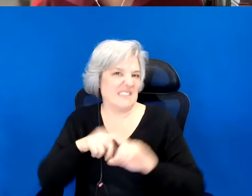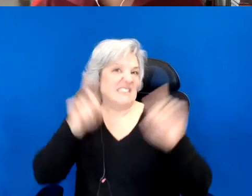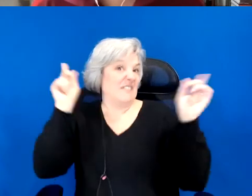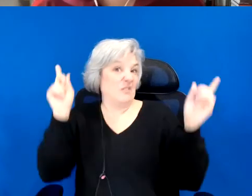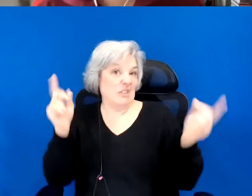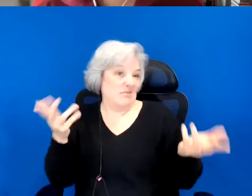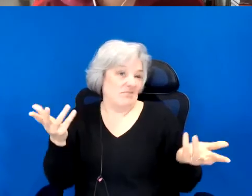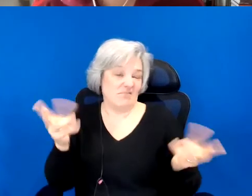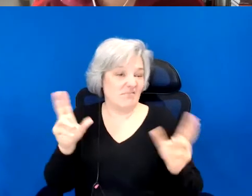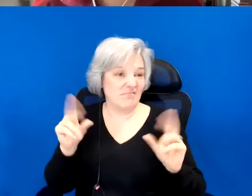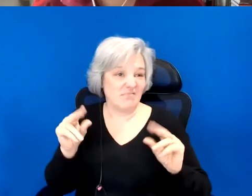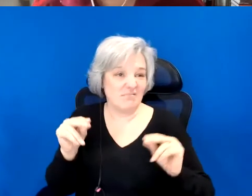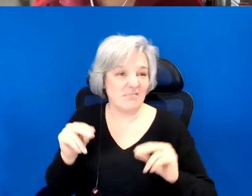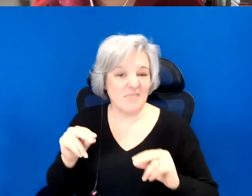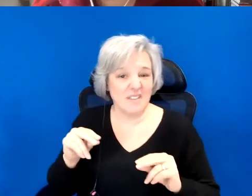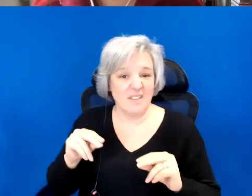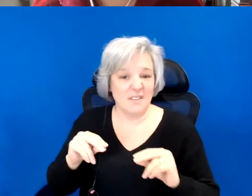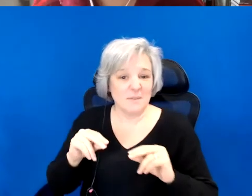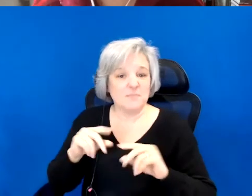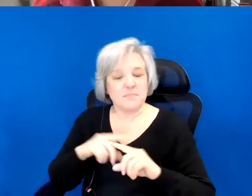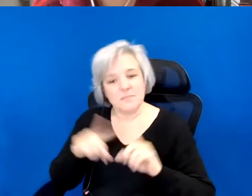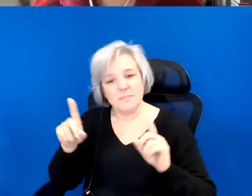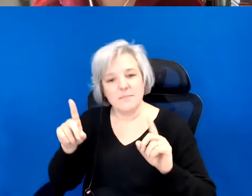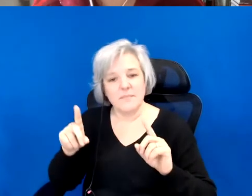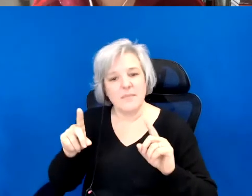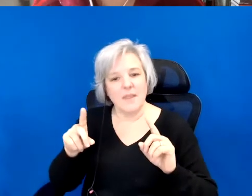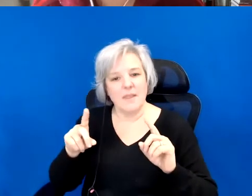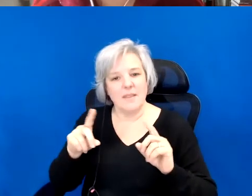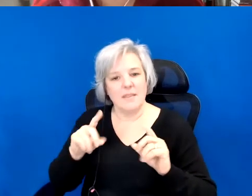But I think that is kind of where I would join alongside.